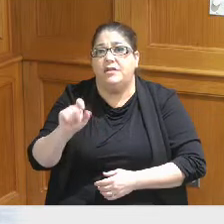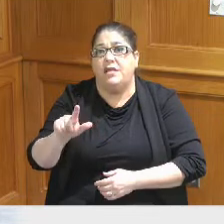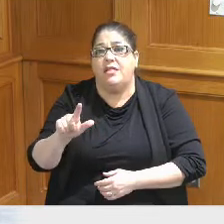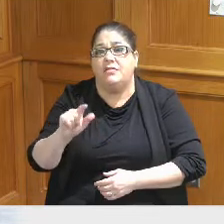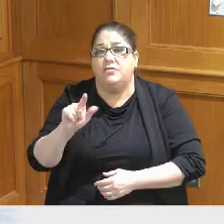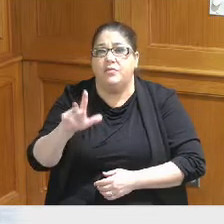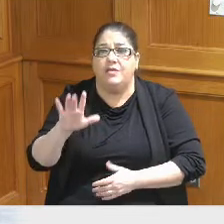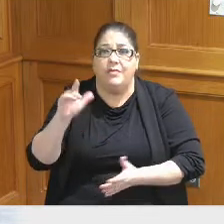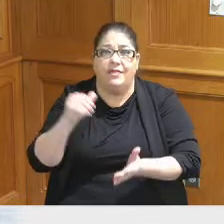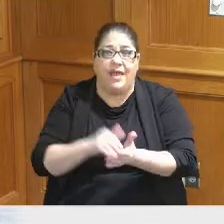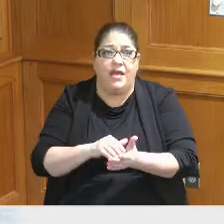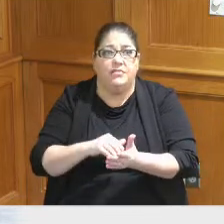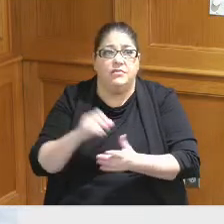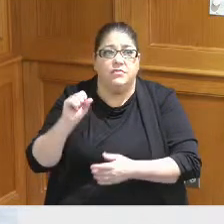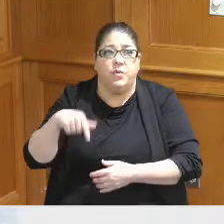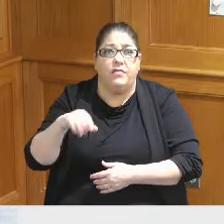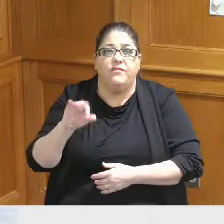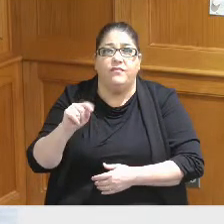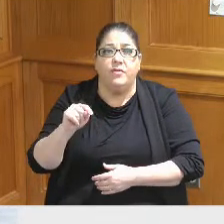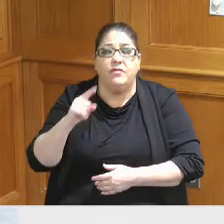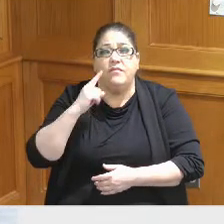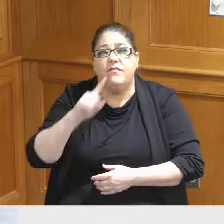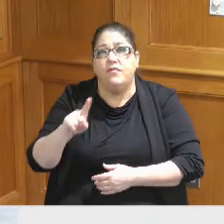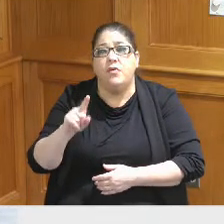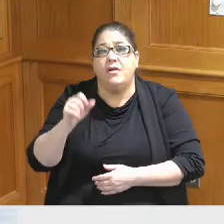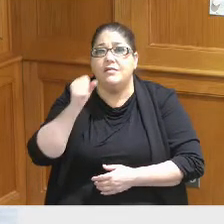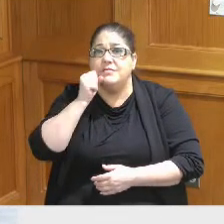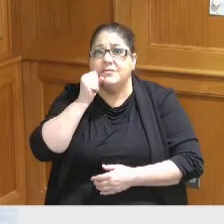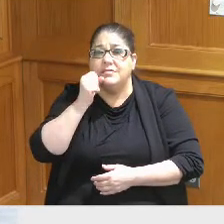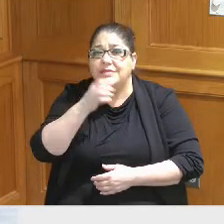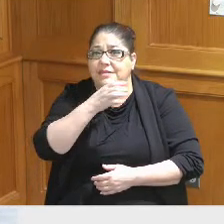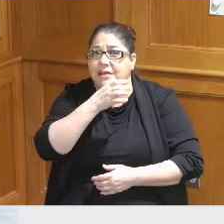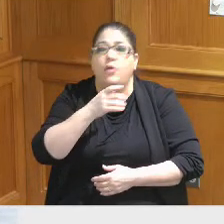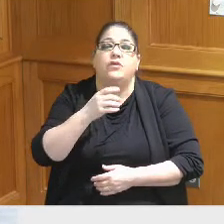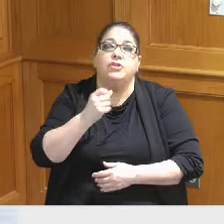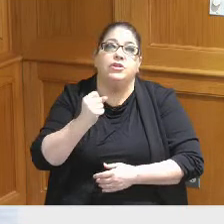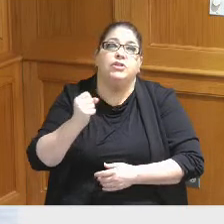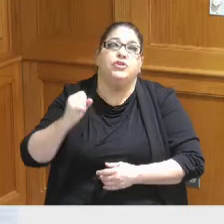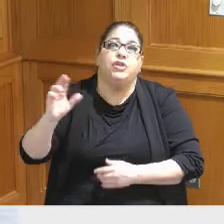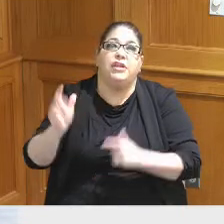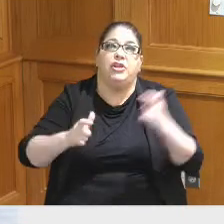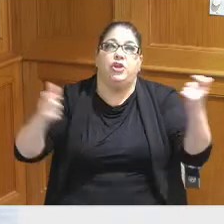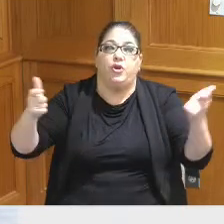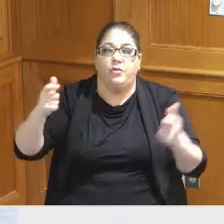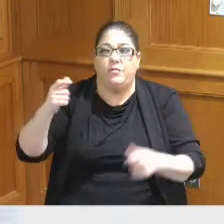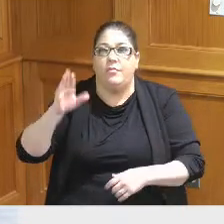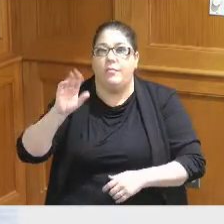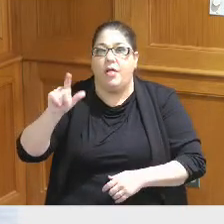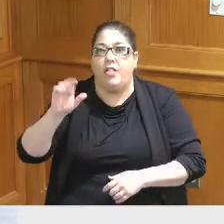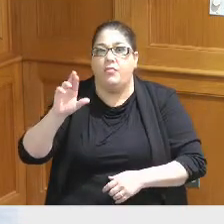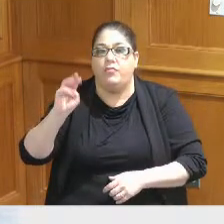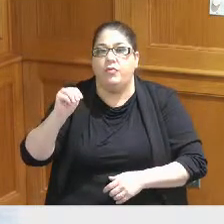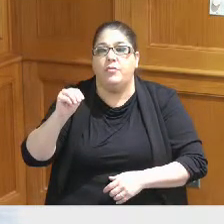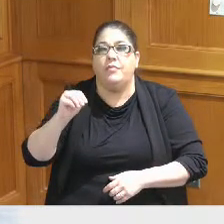23,000 square feet of a in a senior Ballroom there was a junior Ballroom pool outdoor deck amenities